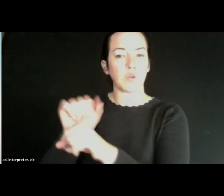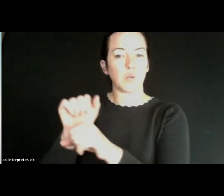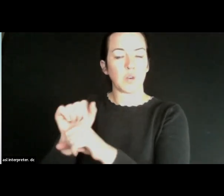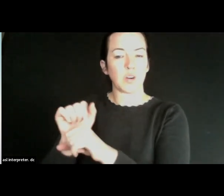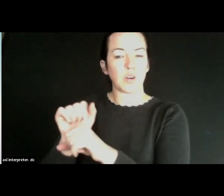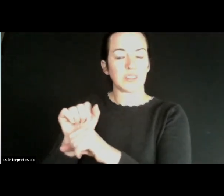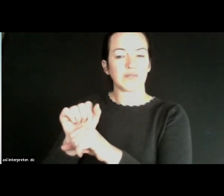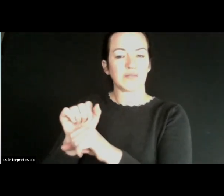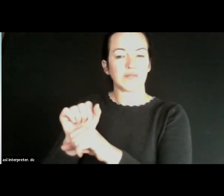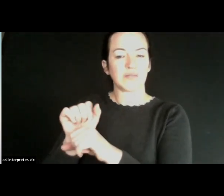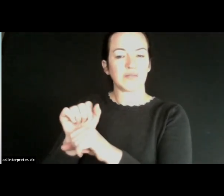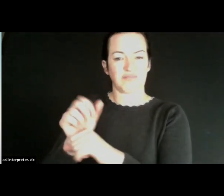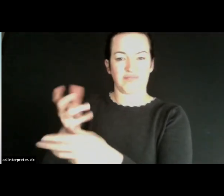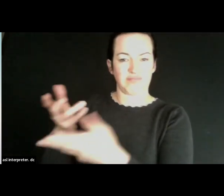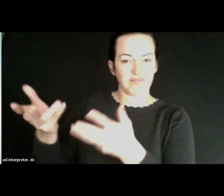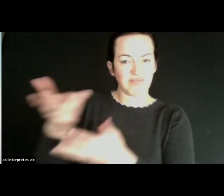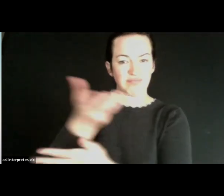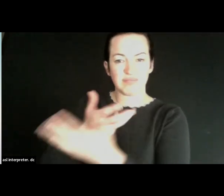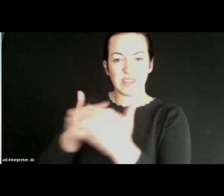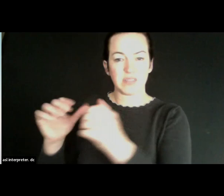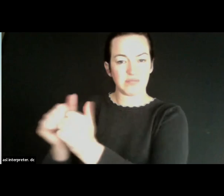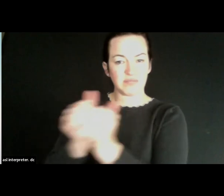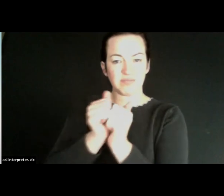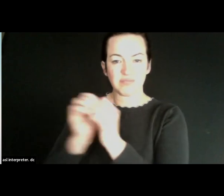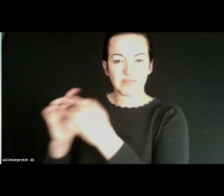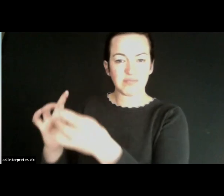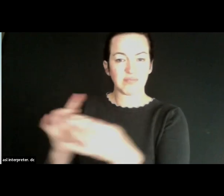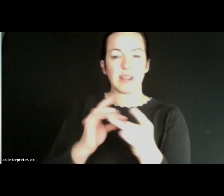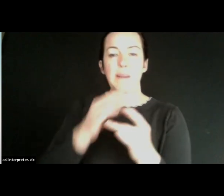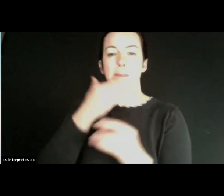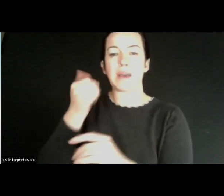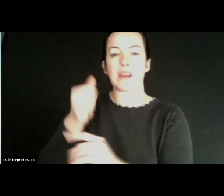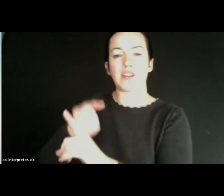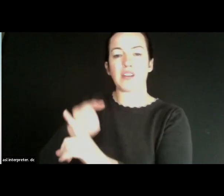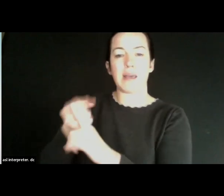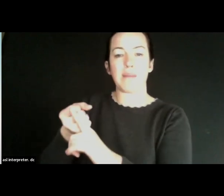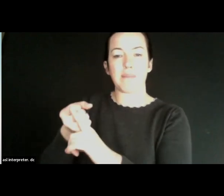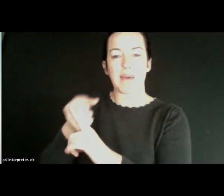and in a unified manner, in ways that we could have a greater impact in closing that digital